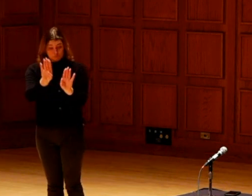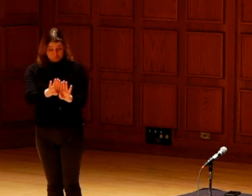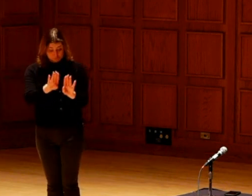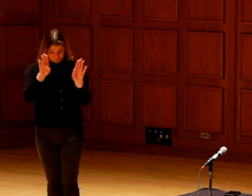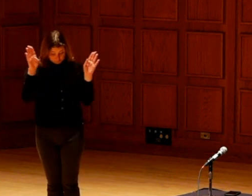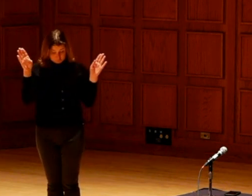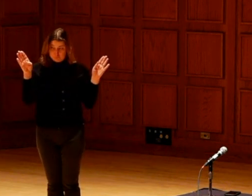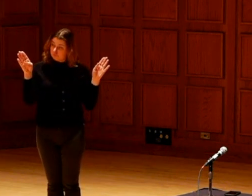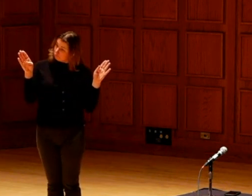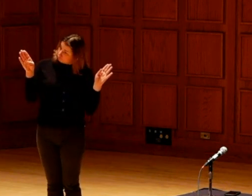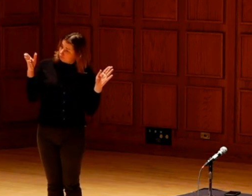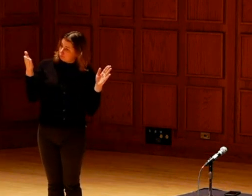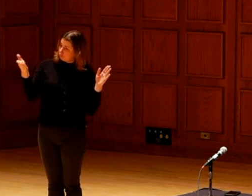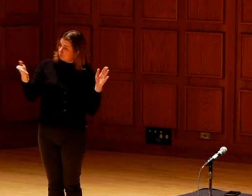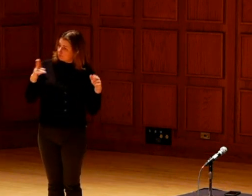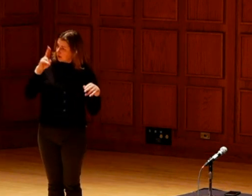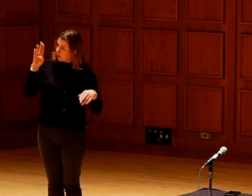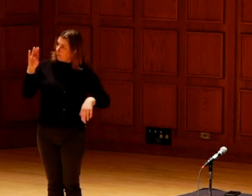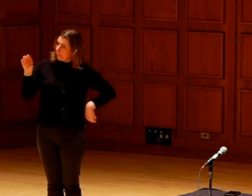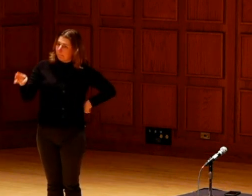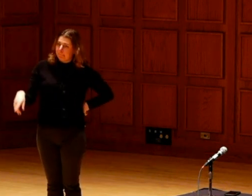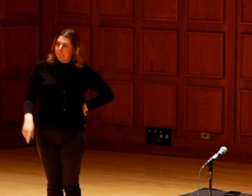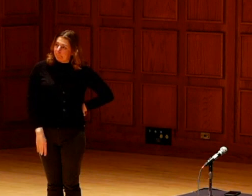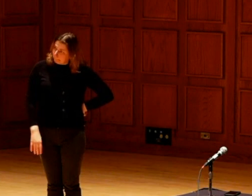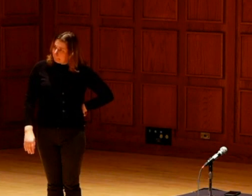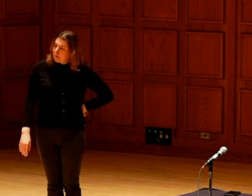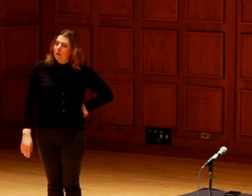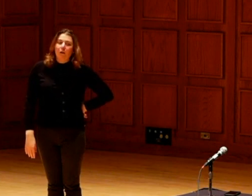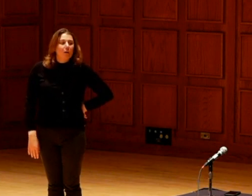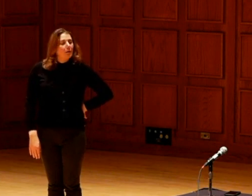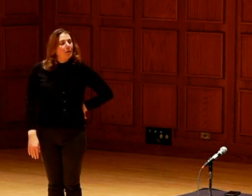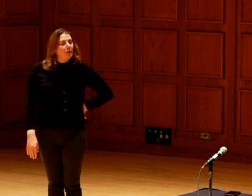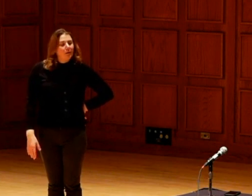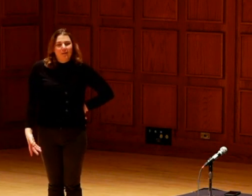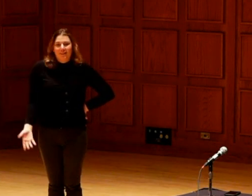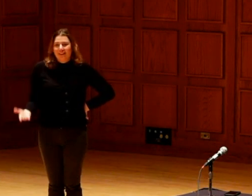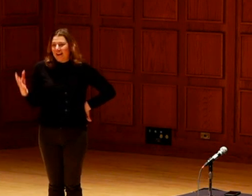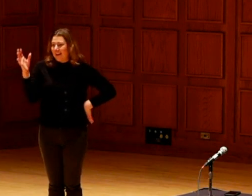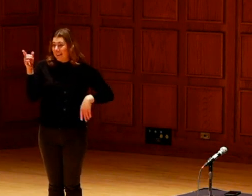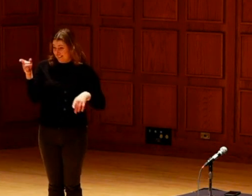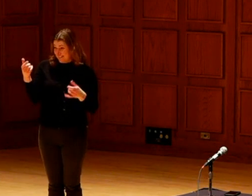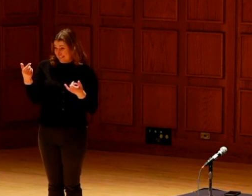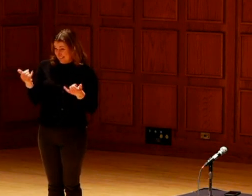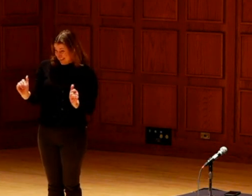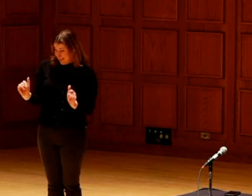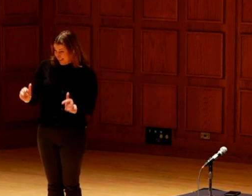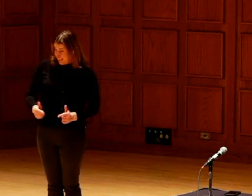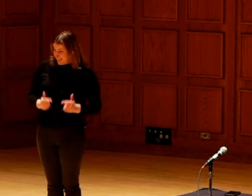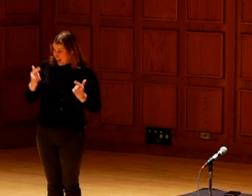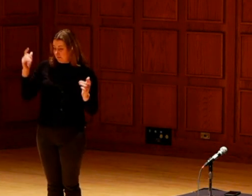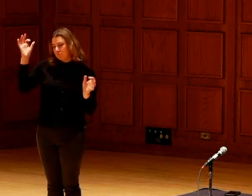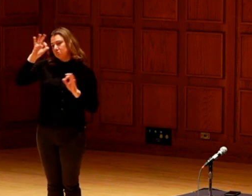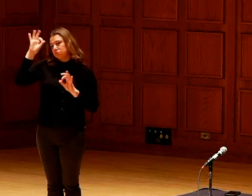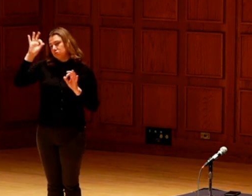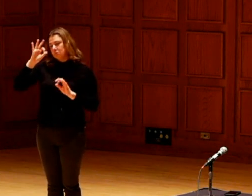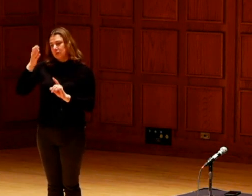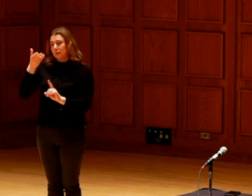Sorry. You had just heard storied about him. You had no idea he was still with us.